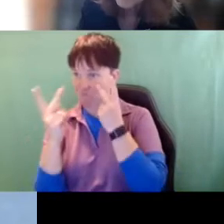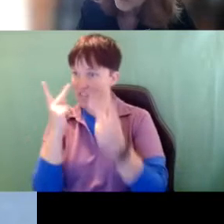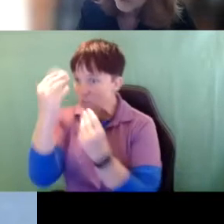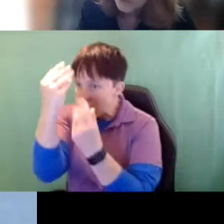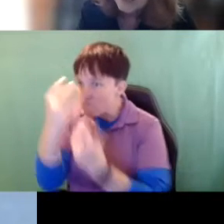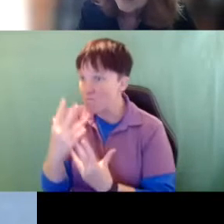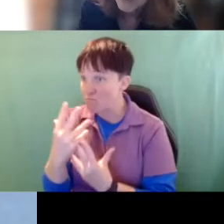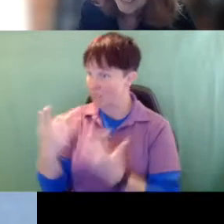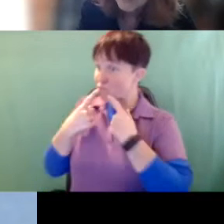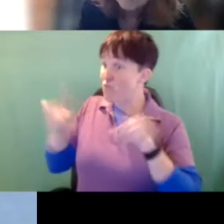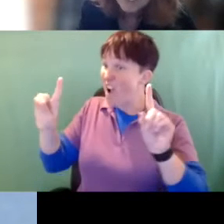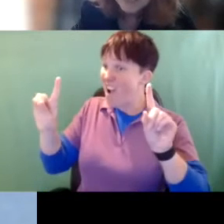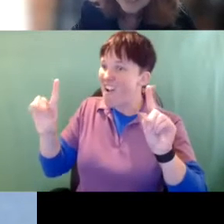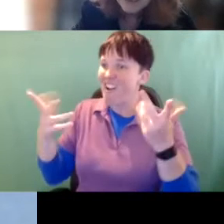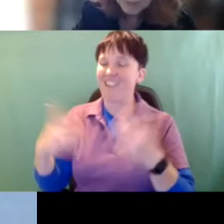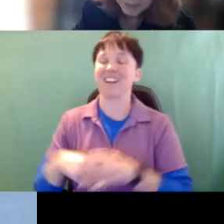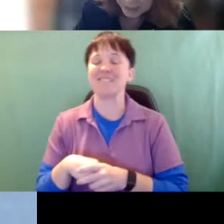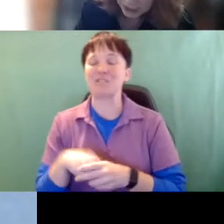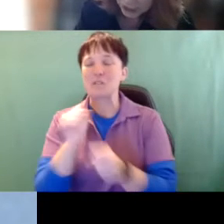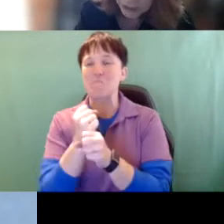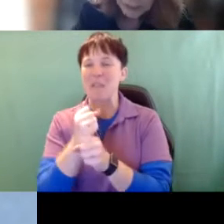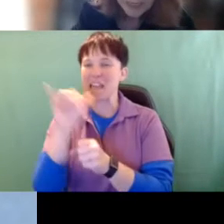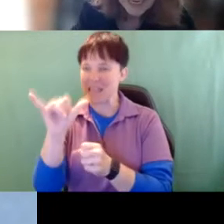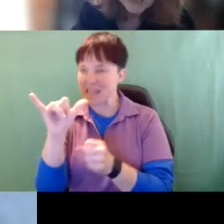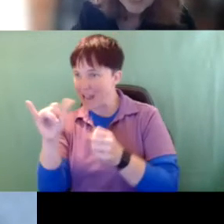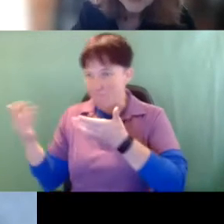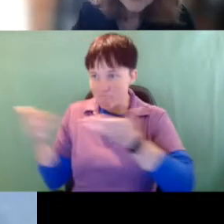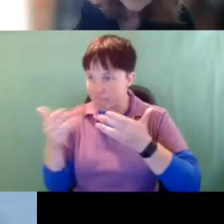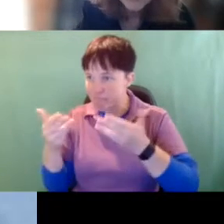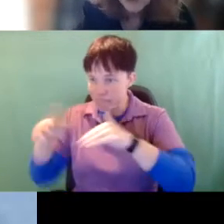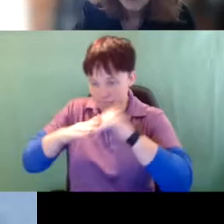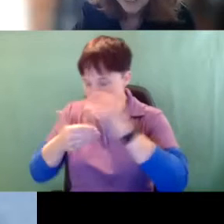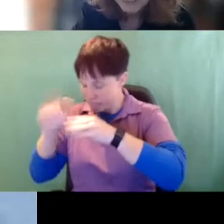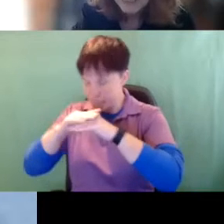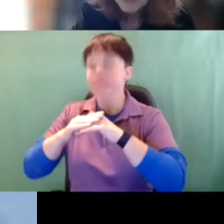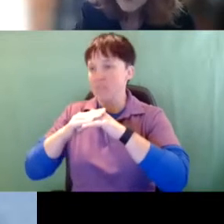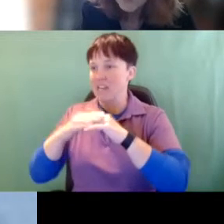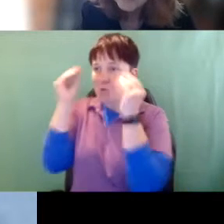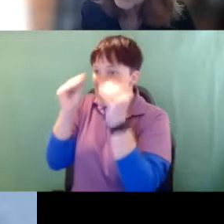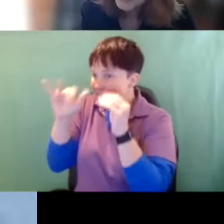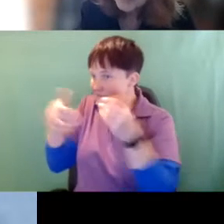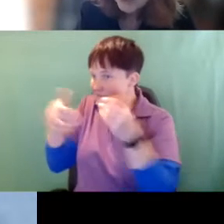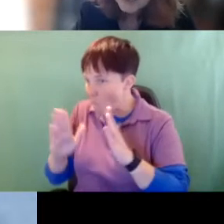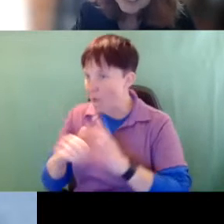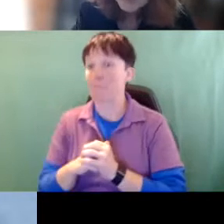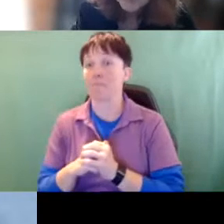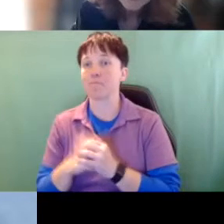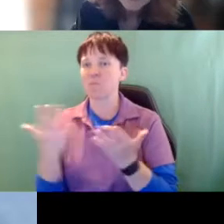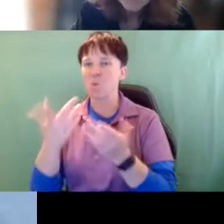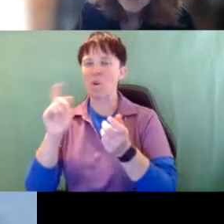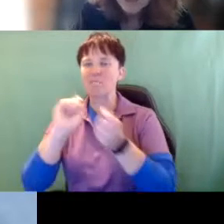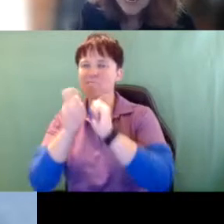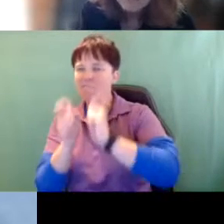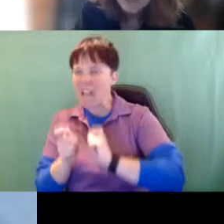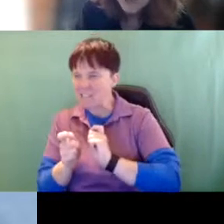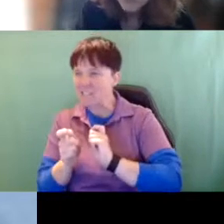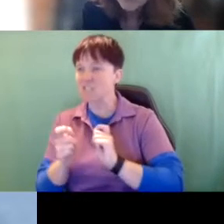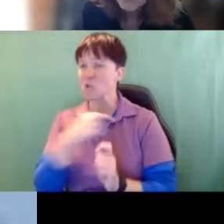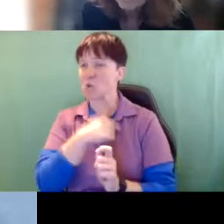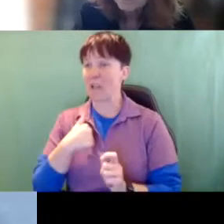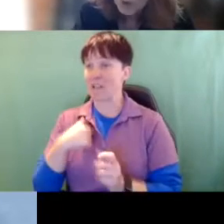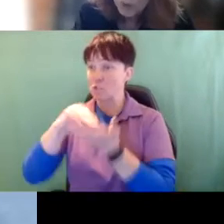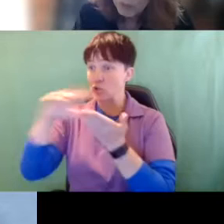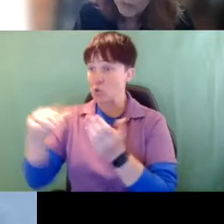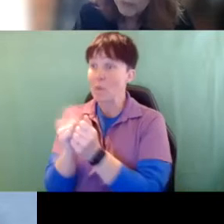and we can teach that way. What changes here, is when we have a student with both. We have